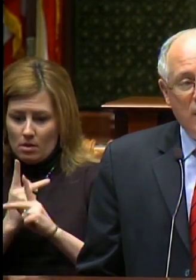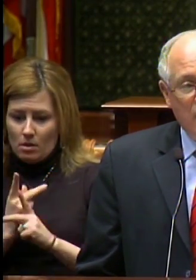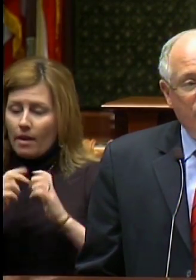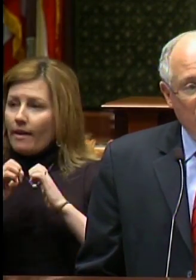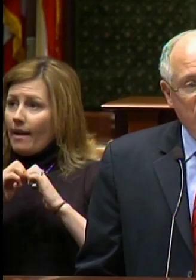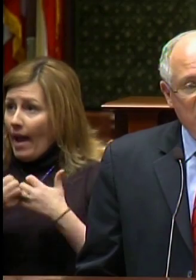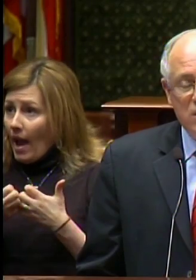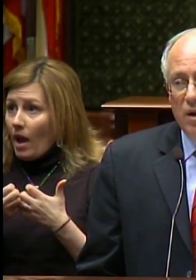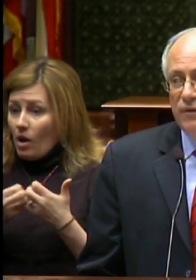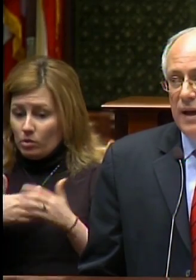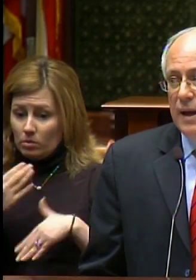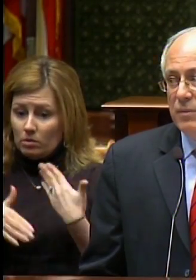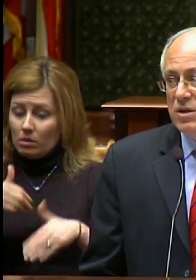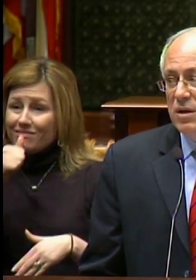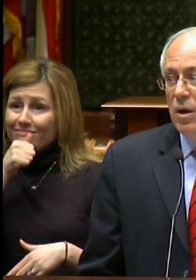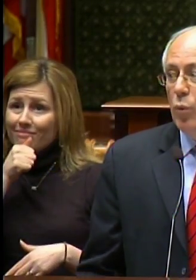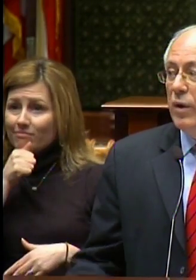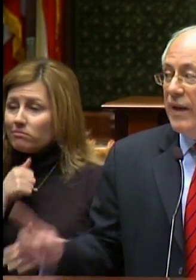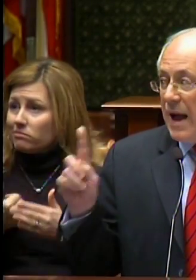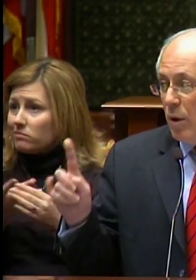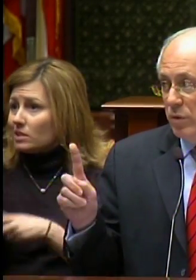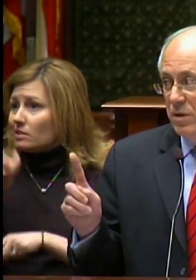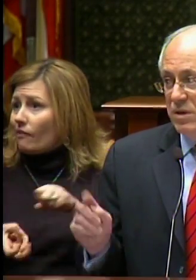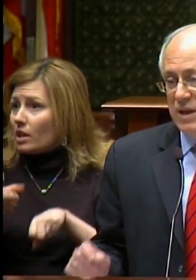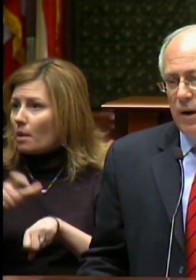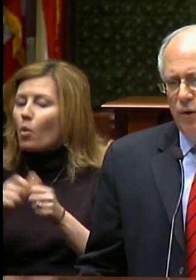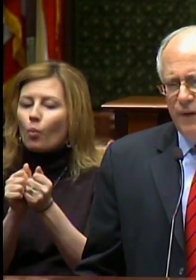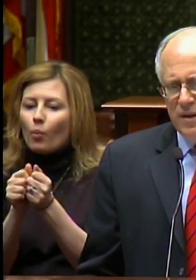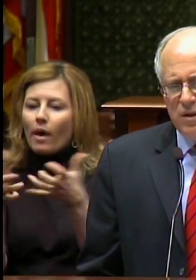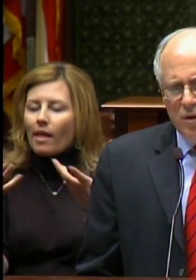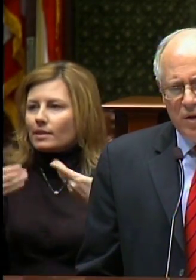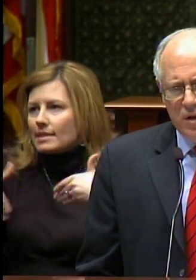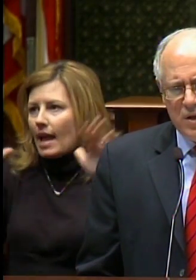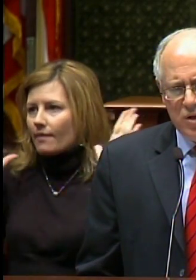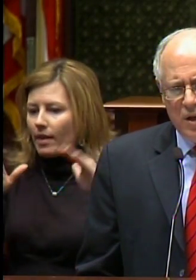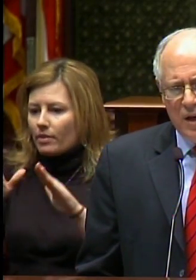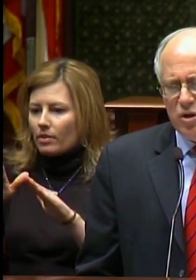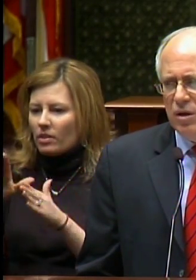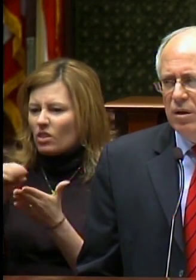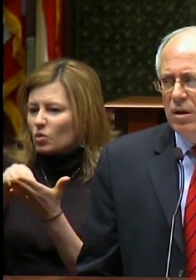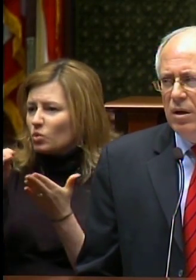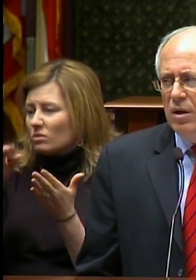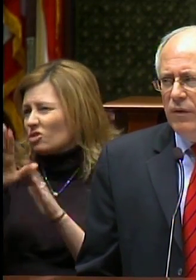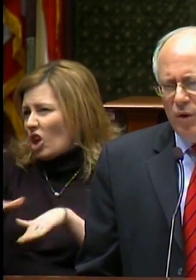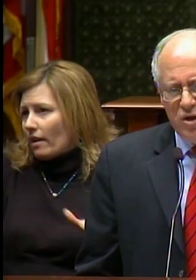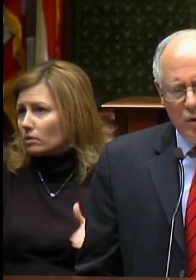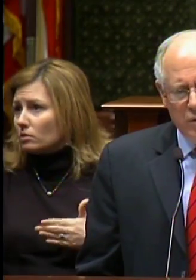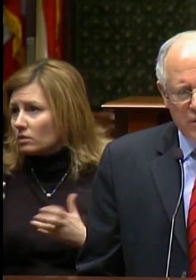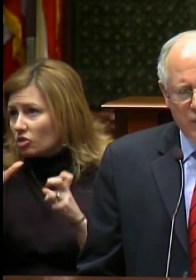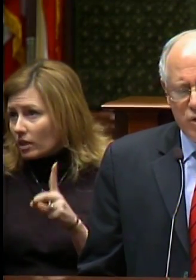get through these tough times without sacrificing their kids’ education – their children’s